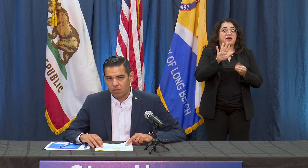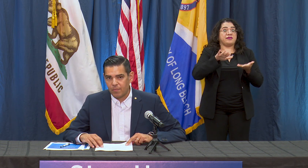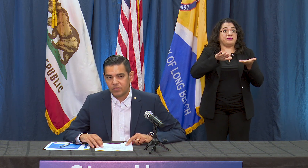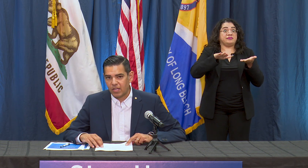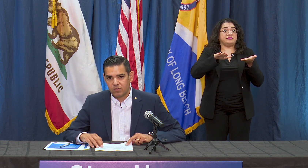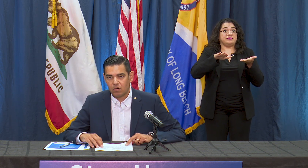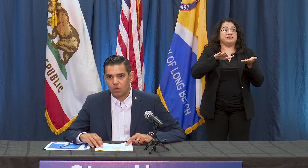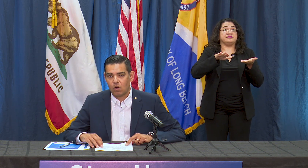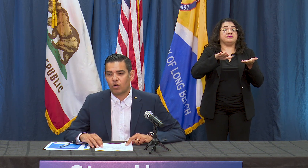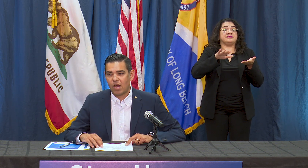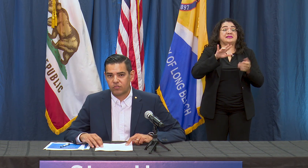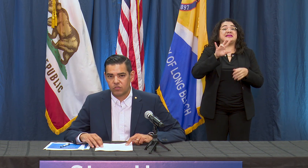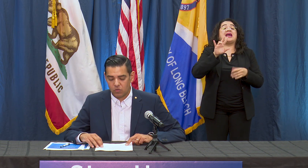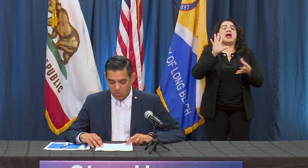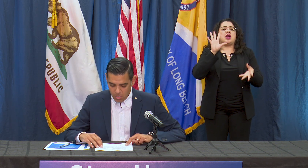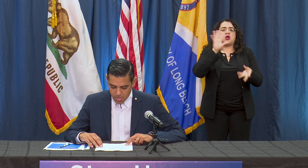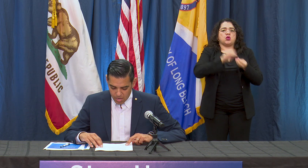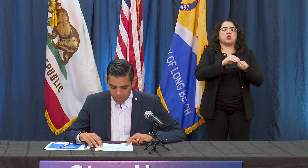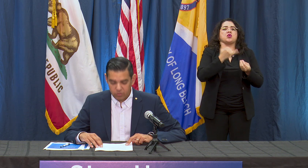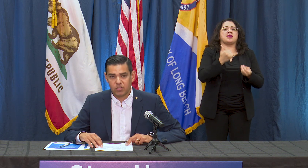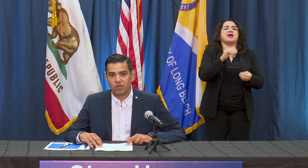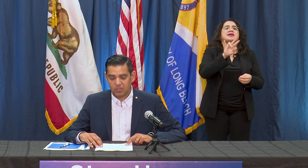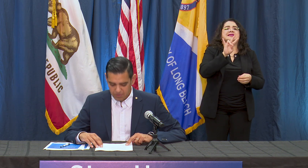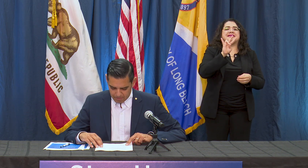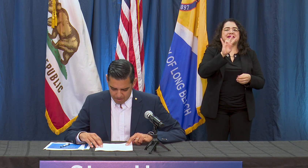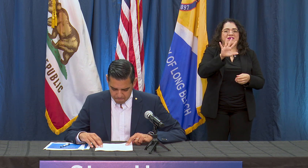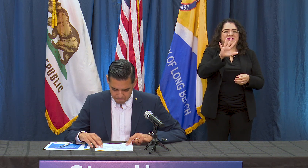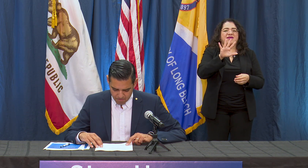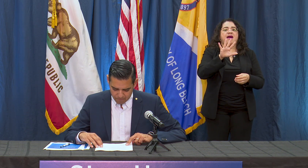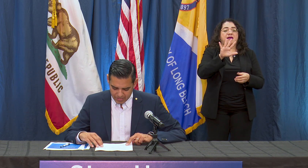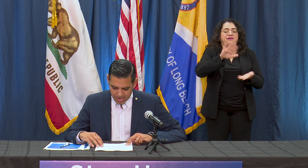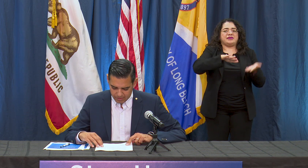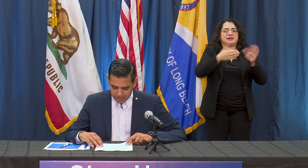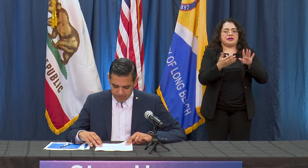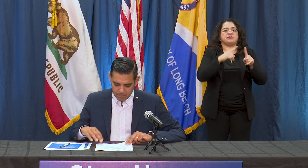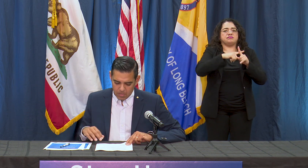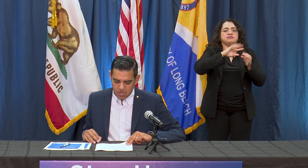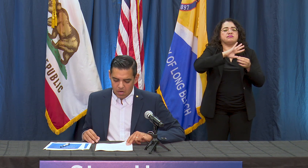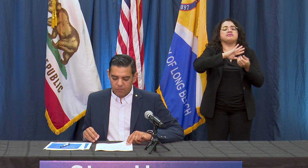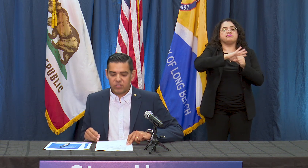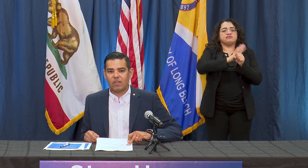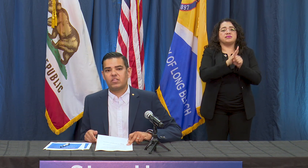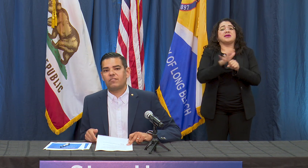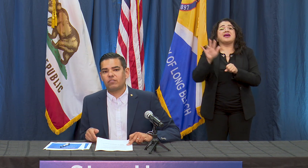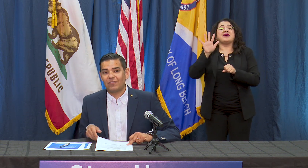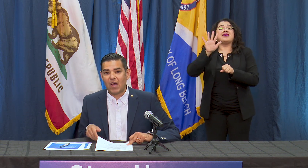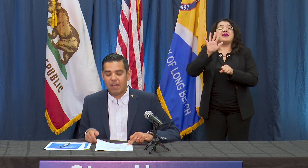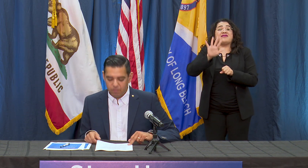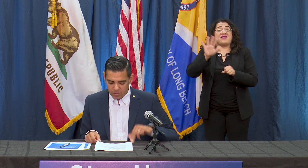of homicides, car crashes, or other serious fatalities. Of the 70, 55 have been